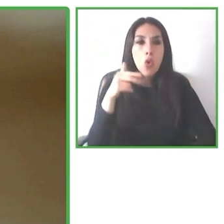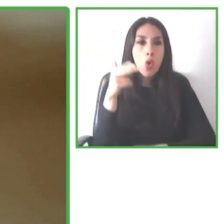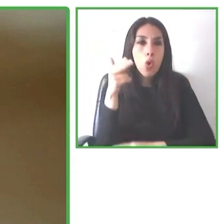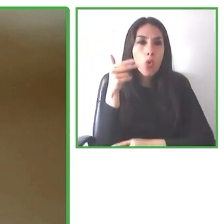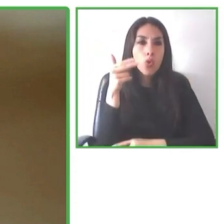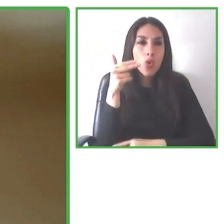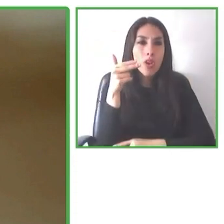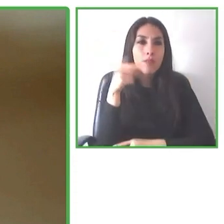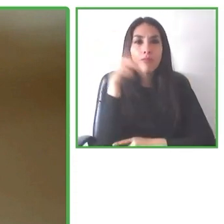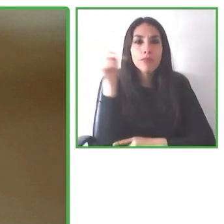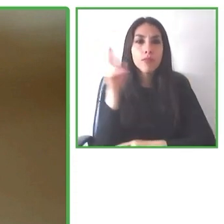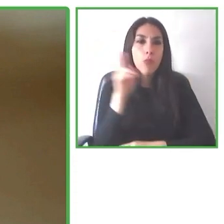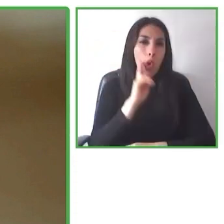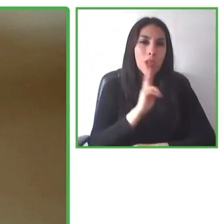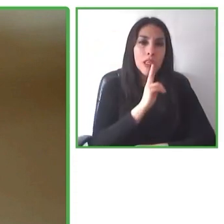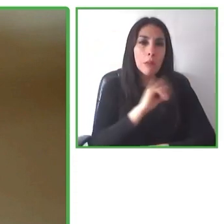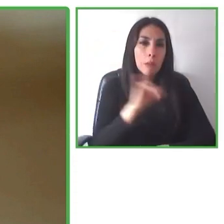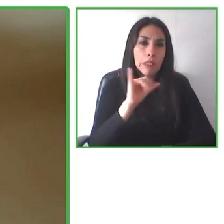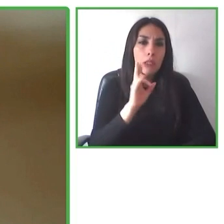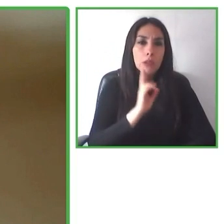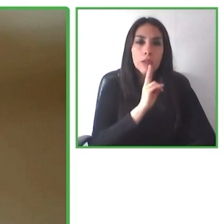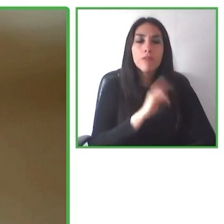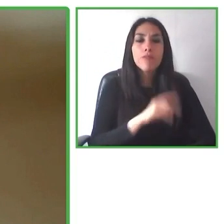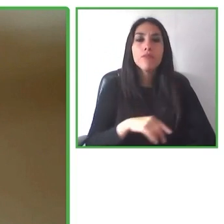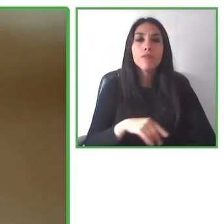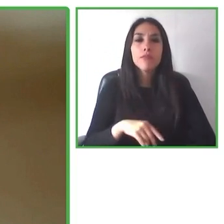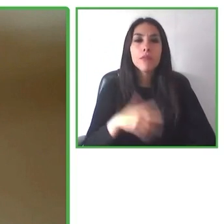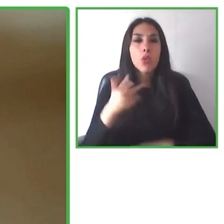standards for a restaurant, for example, so they can provide